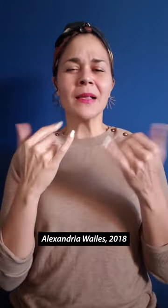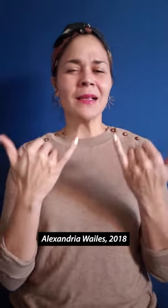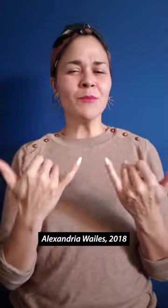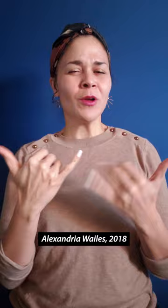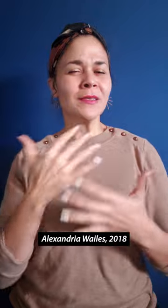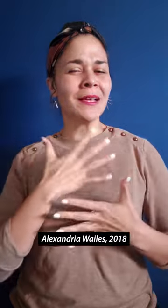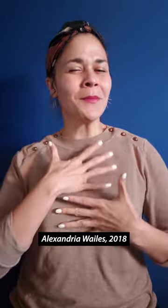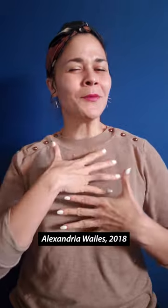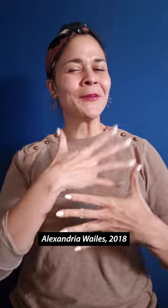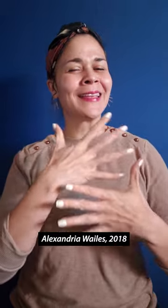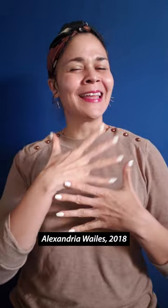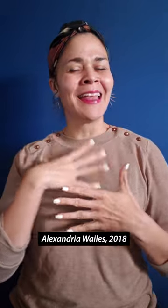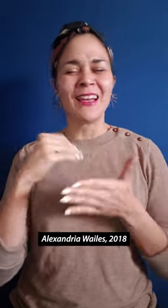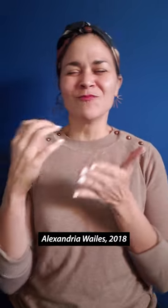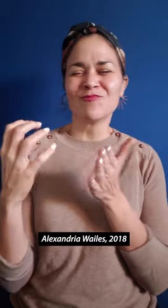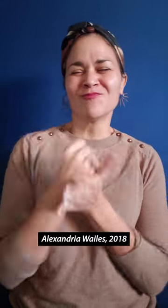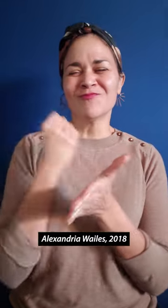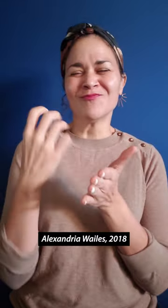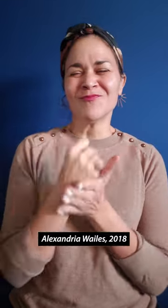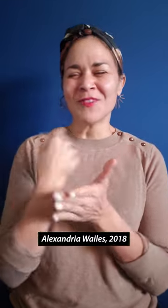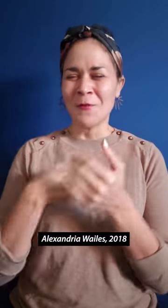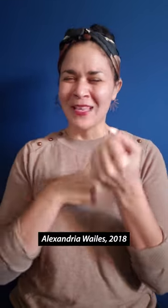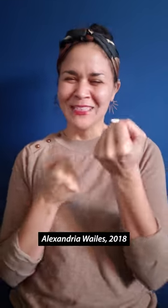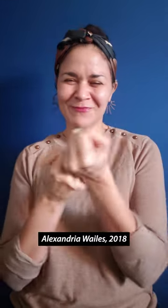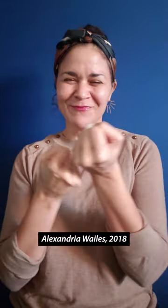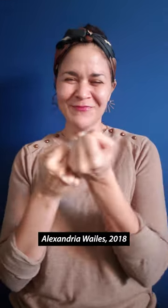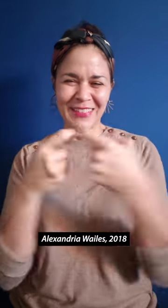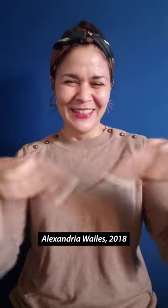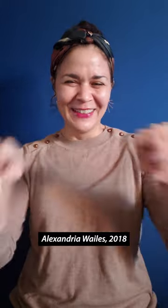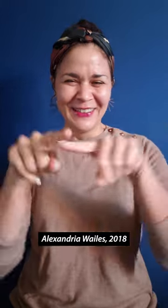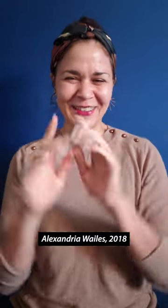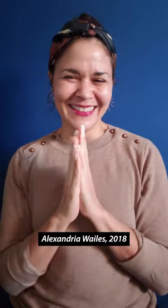Just remember to breathe and seize today. We support you!